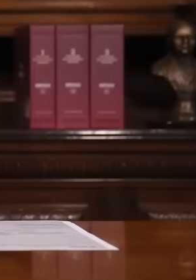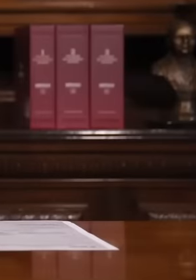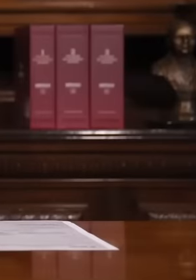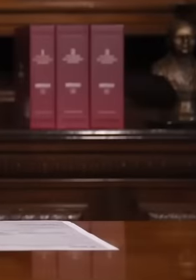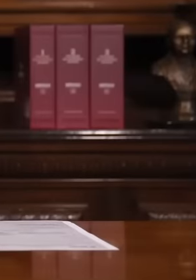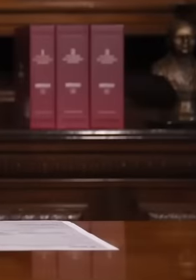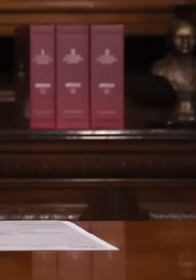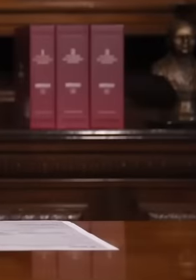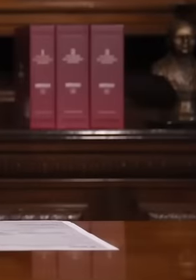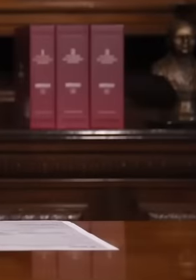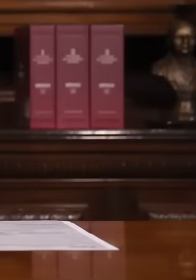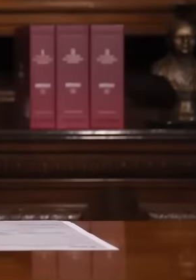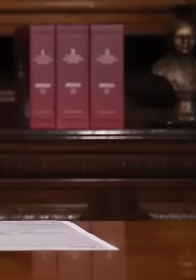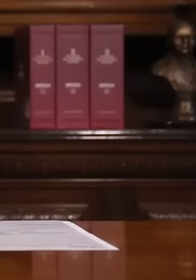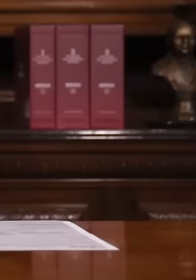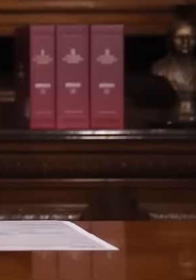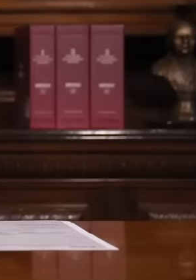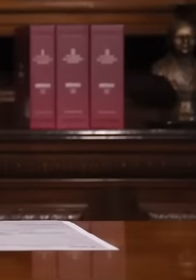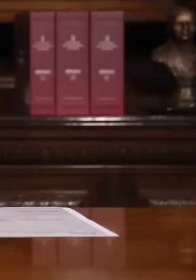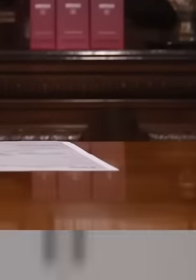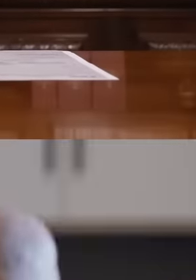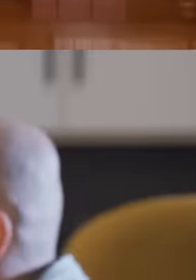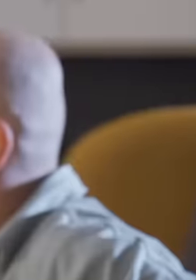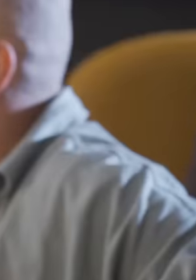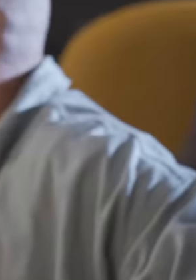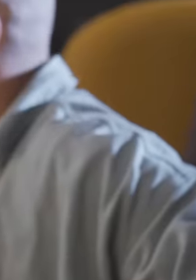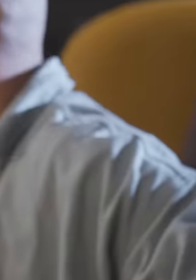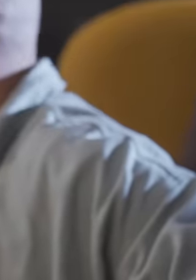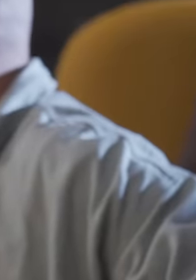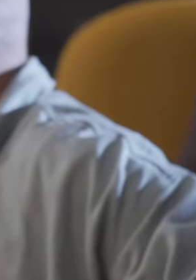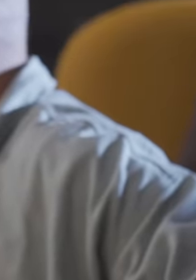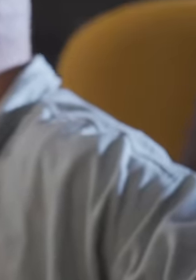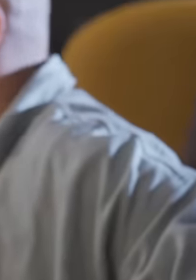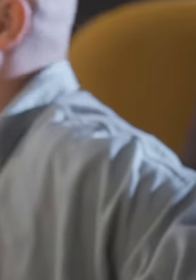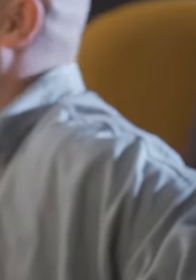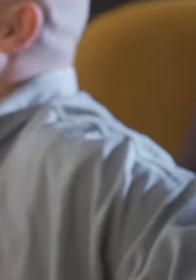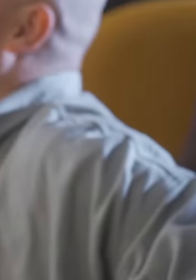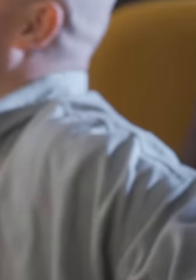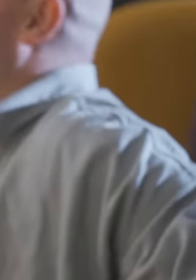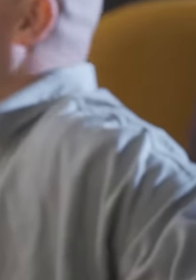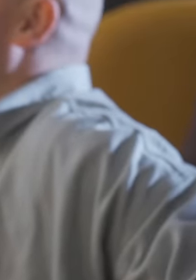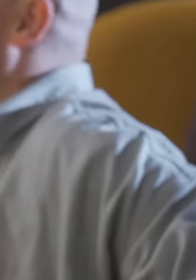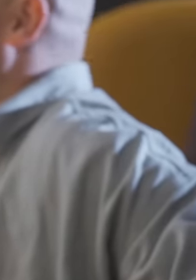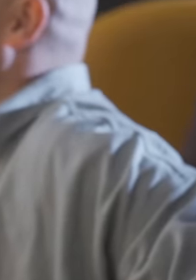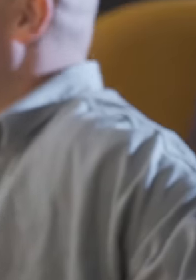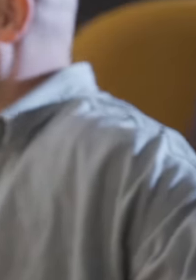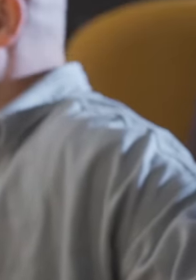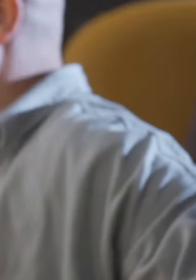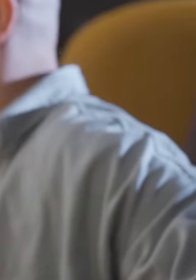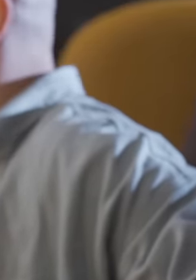foreign companies with Pemex and discovered that the businessmen were taking millions of dollars